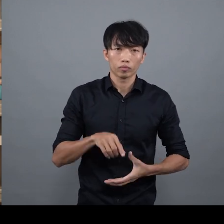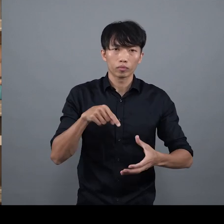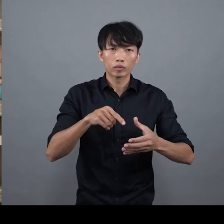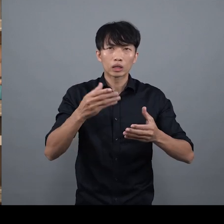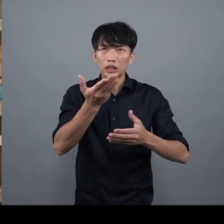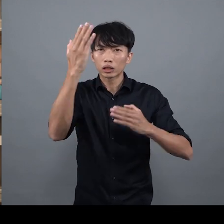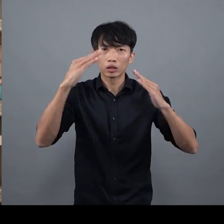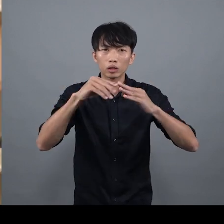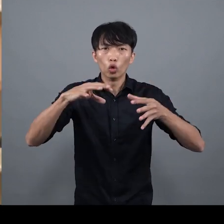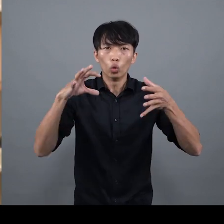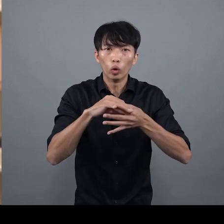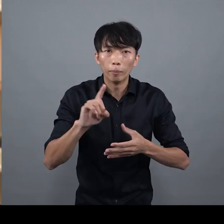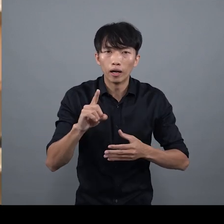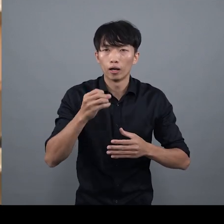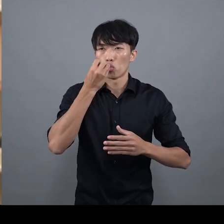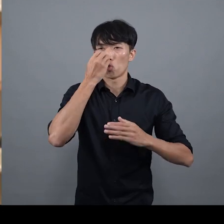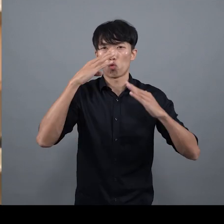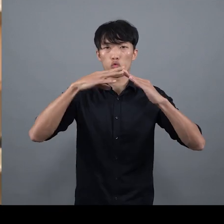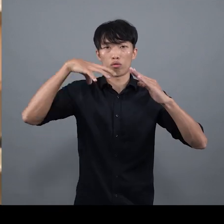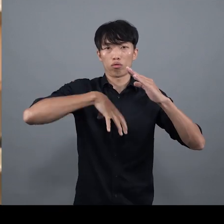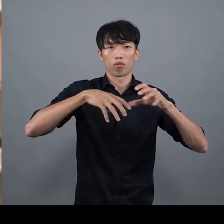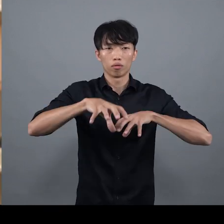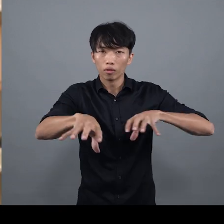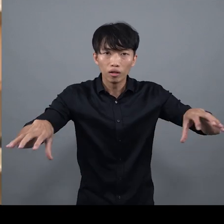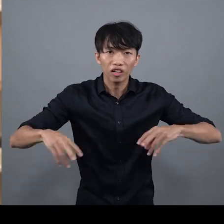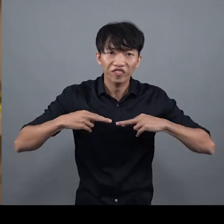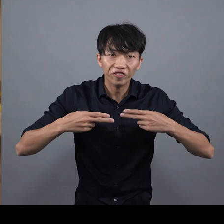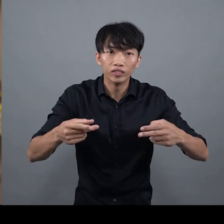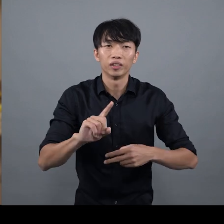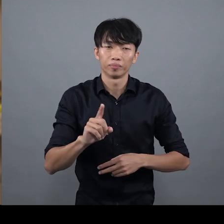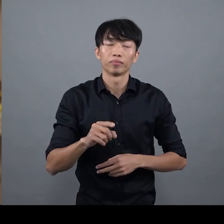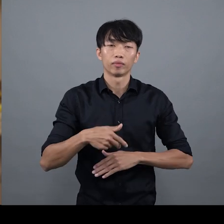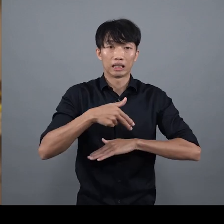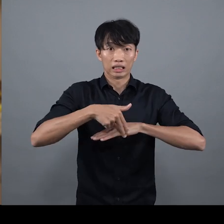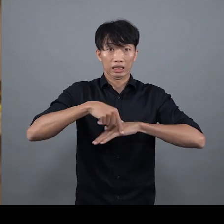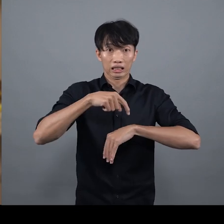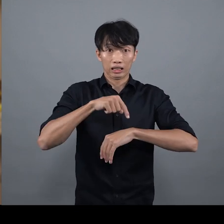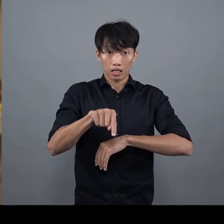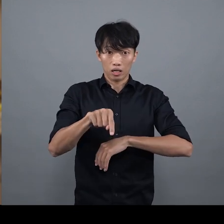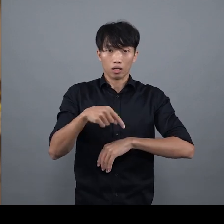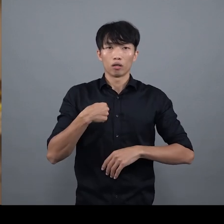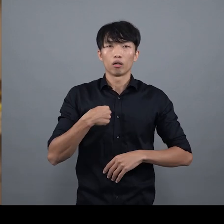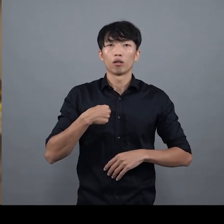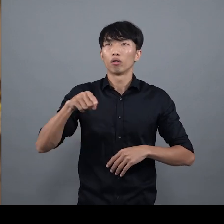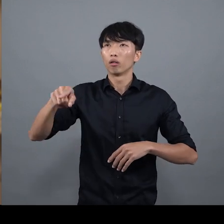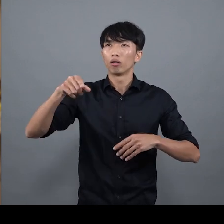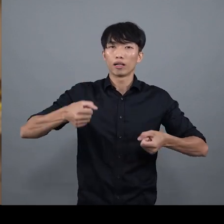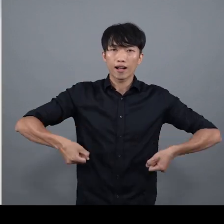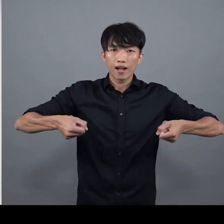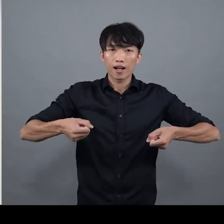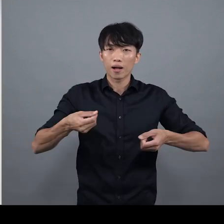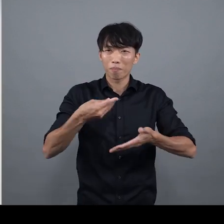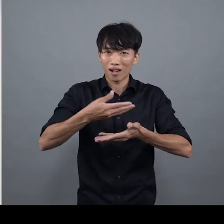about the development of Hong Kong homes When I was designing this, I wanted to transform the hanging lamps typically found in markets